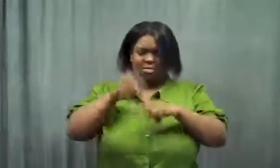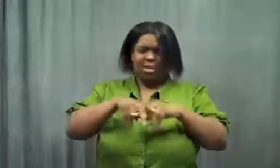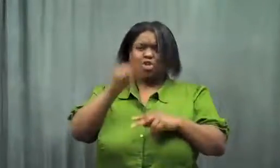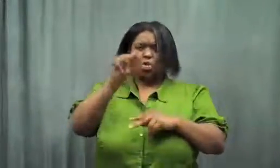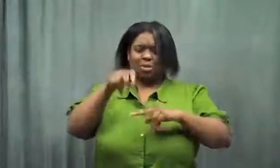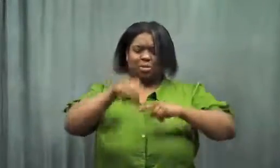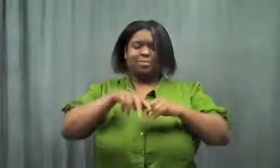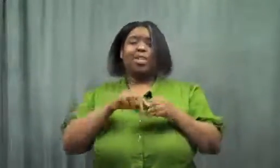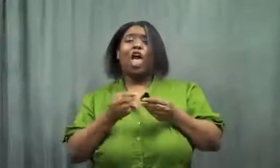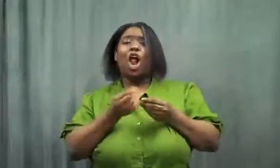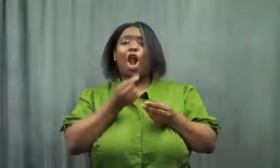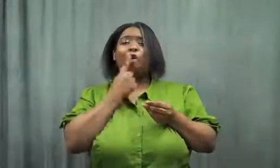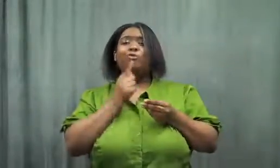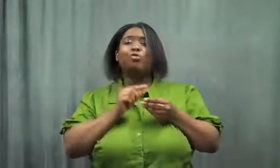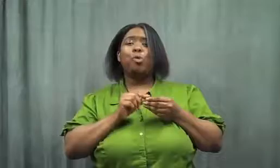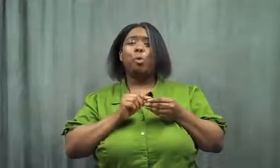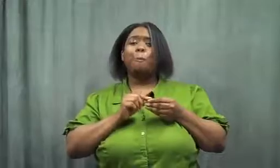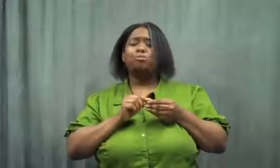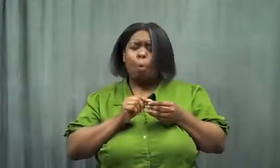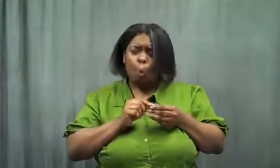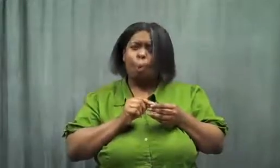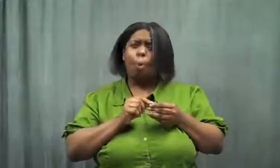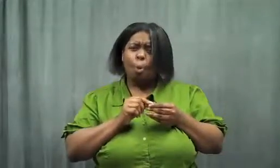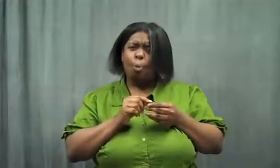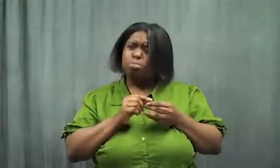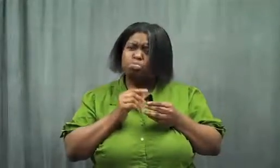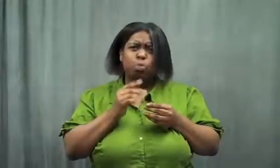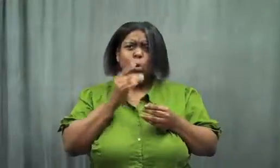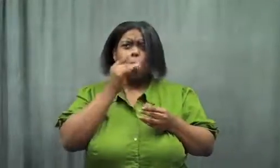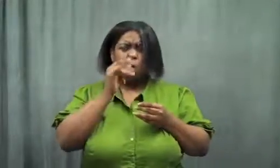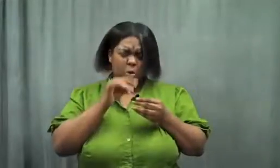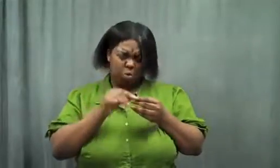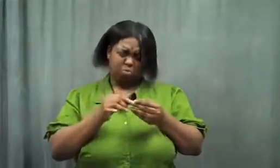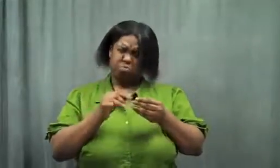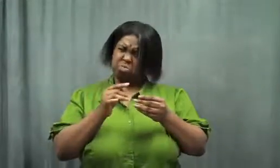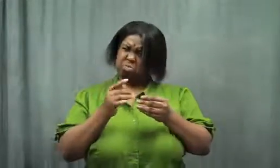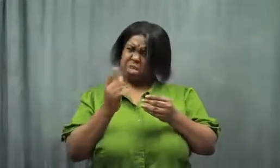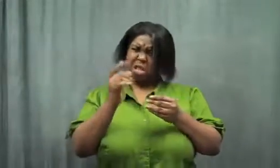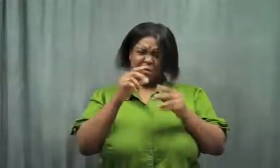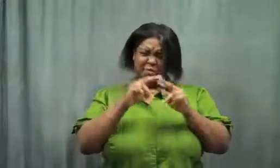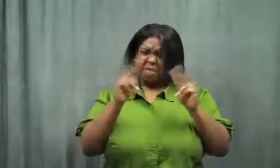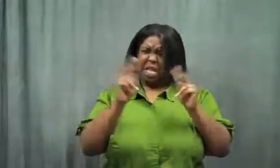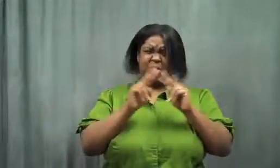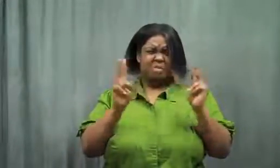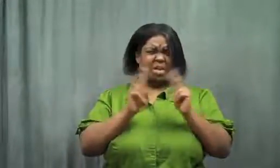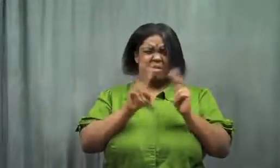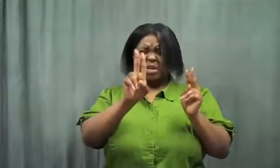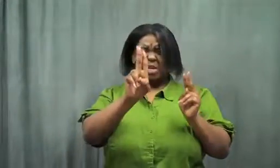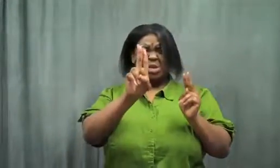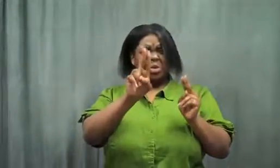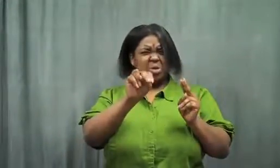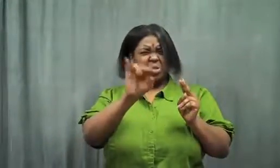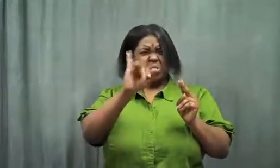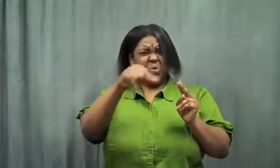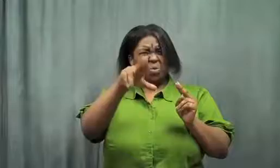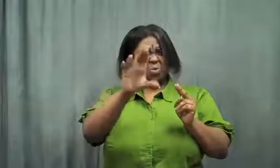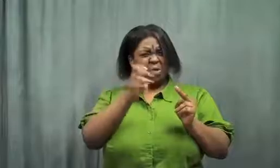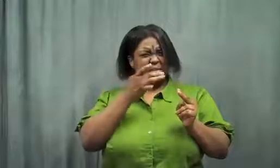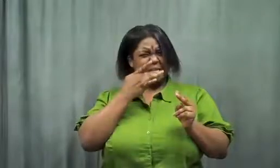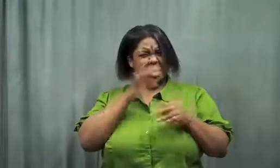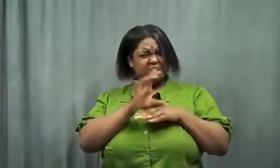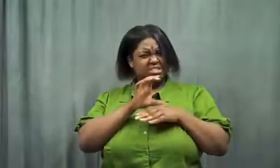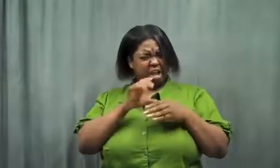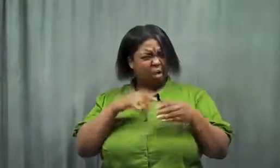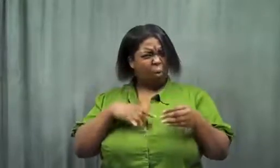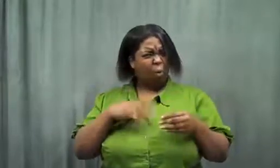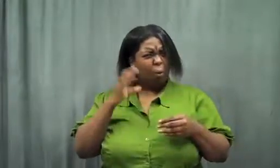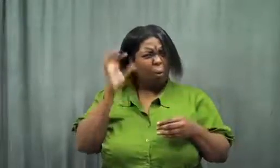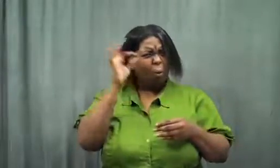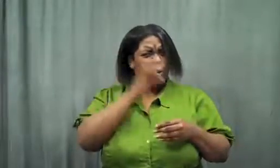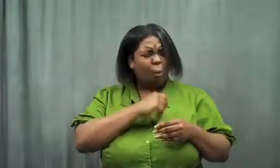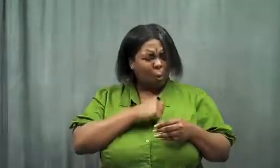I sat on the toilet and ate some. It was good, very unique tasting chocolate!